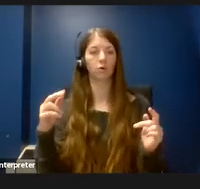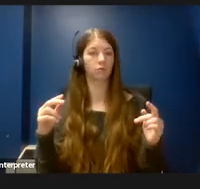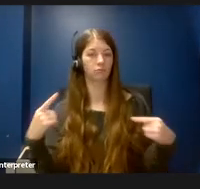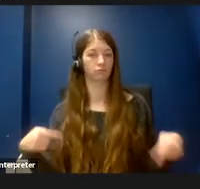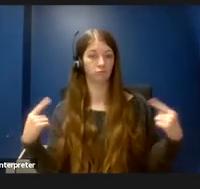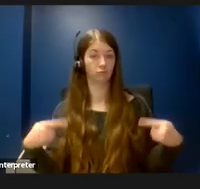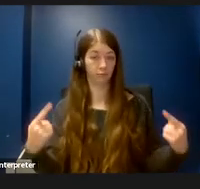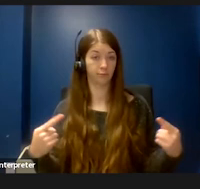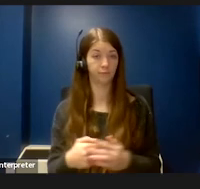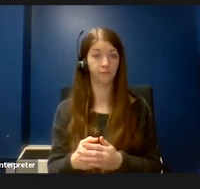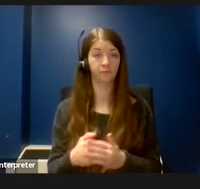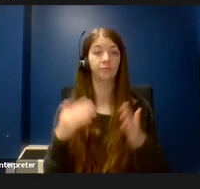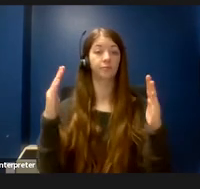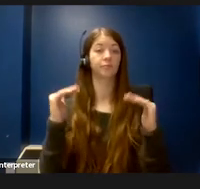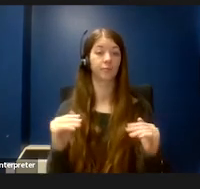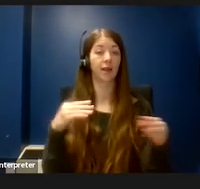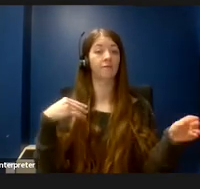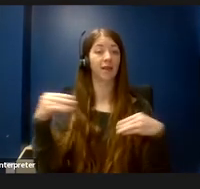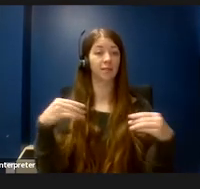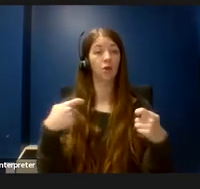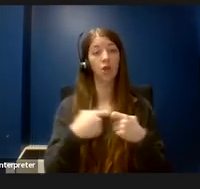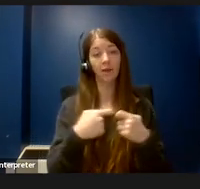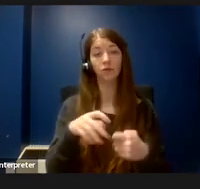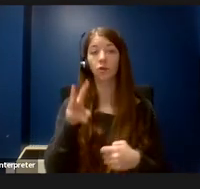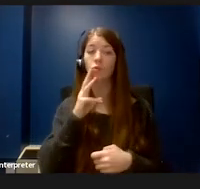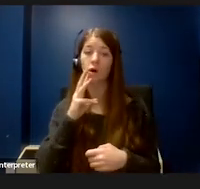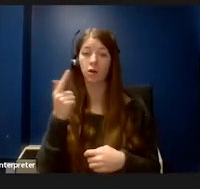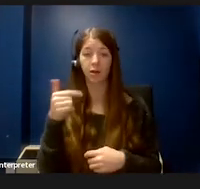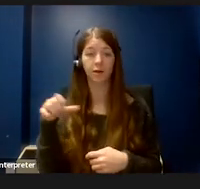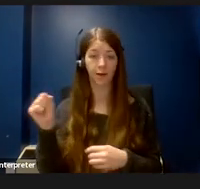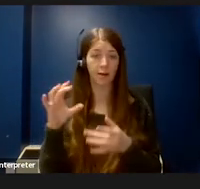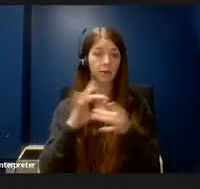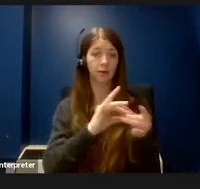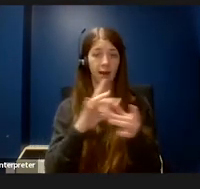Flexible electrical water and gas connections allow equipment to be brought closer